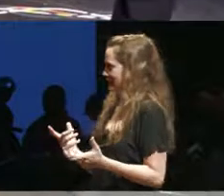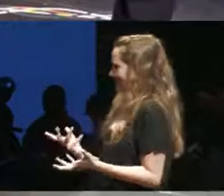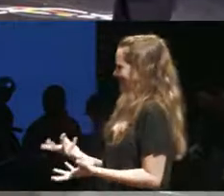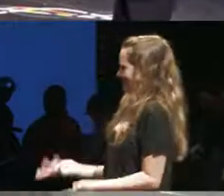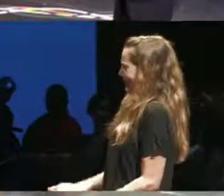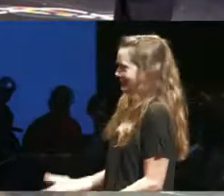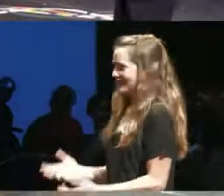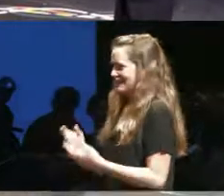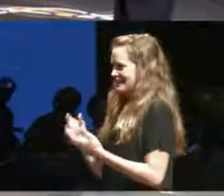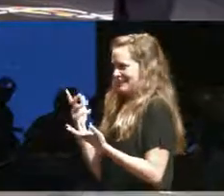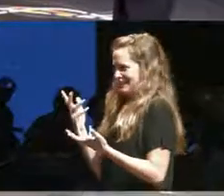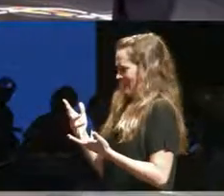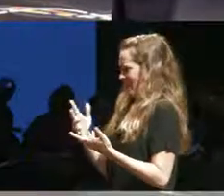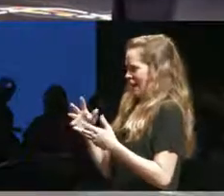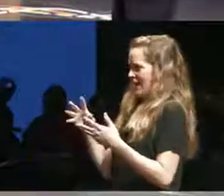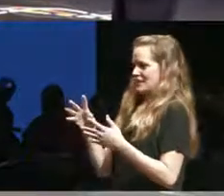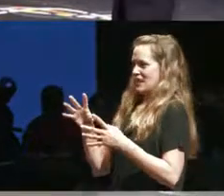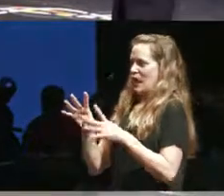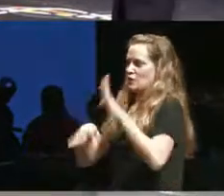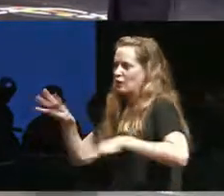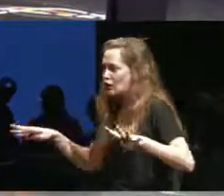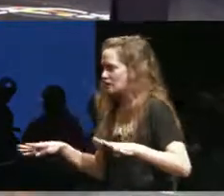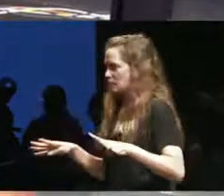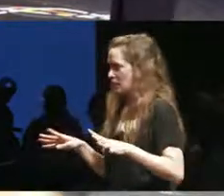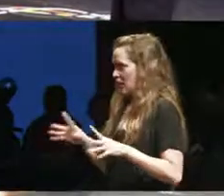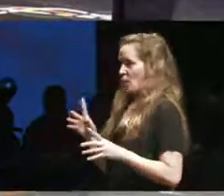had a really diverse thing when it was really I was the only personal caller